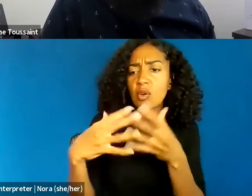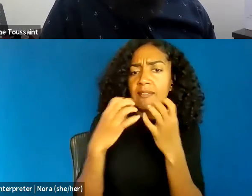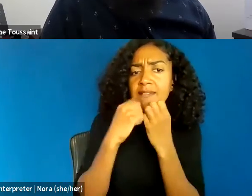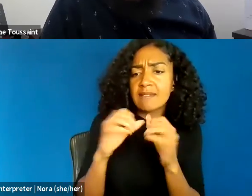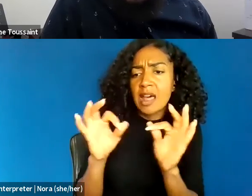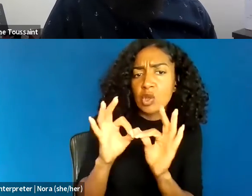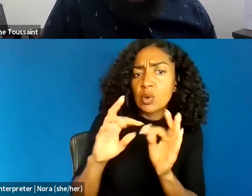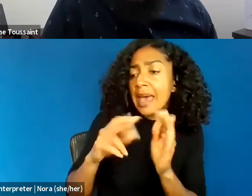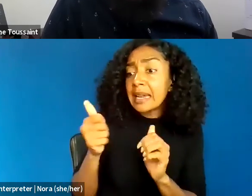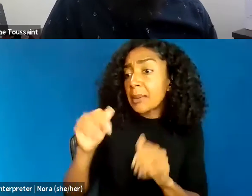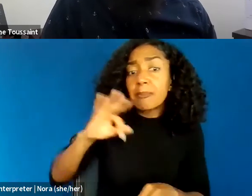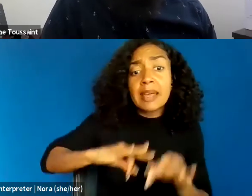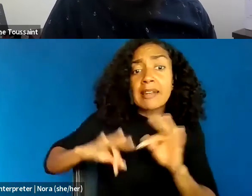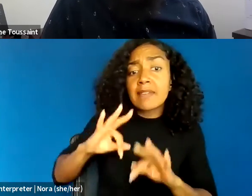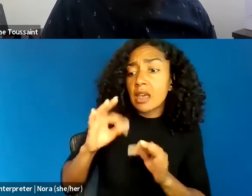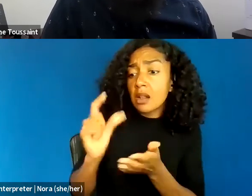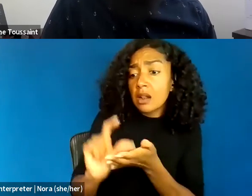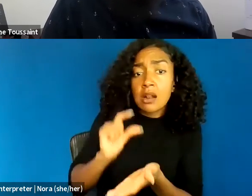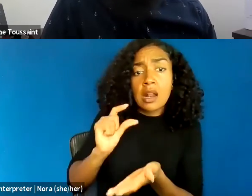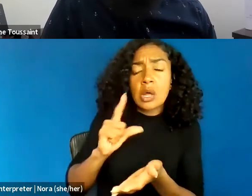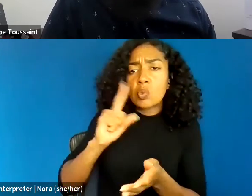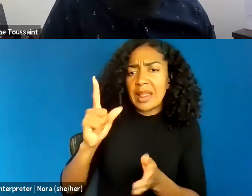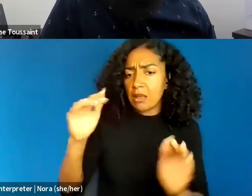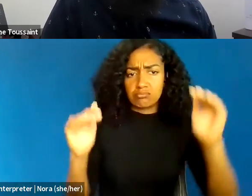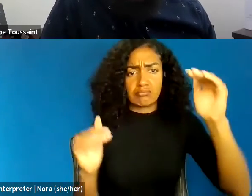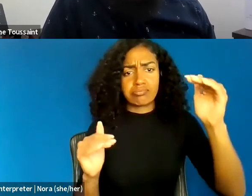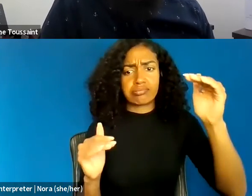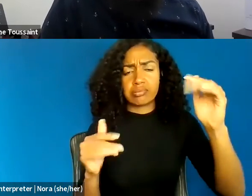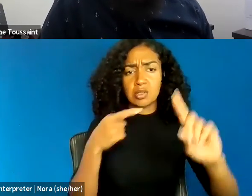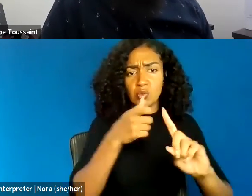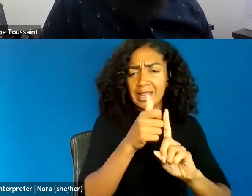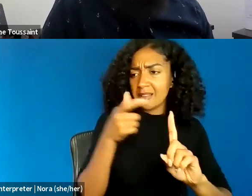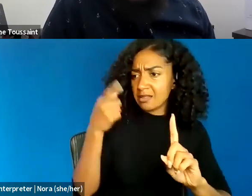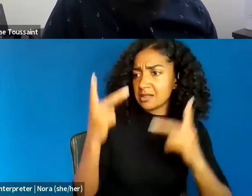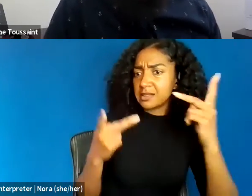"was clearly outweighed by the social interest "in order and morality."